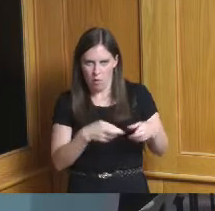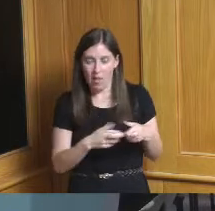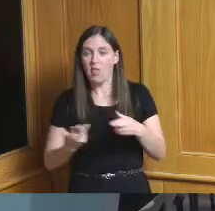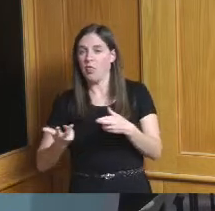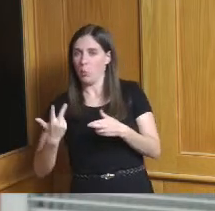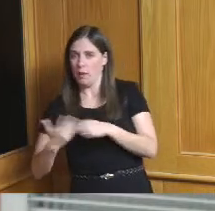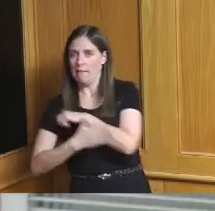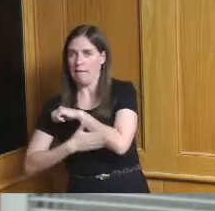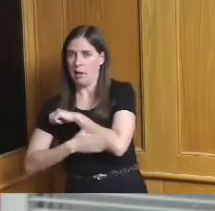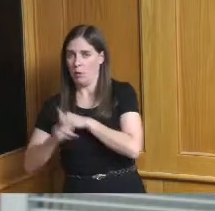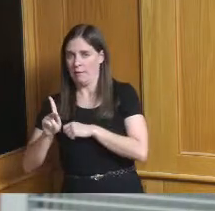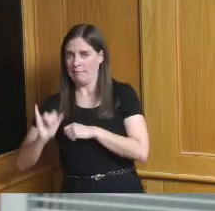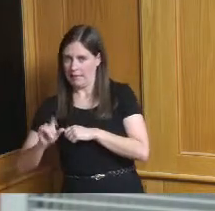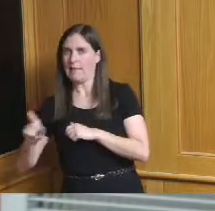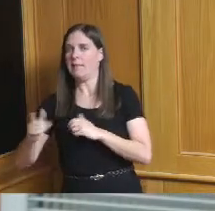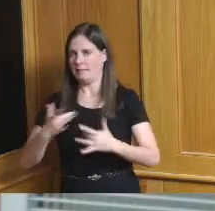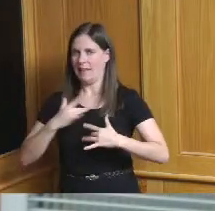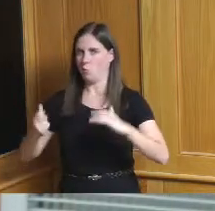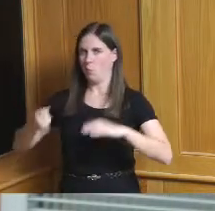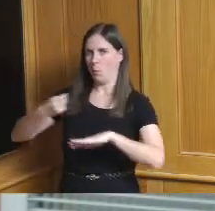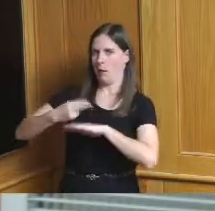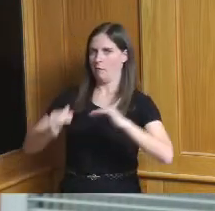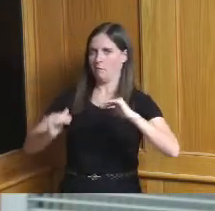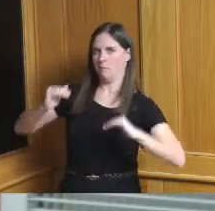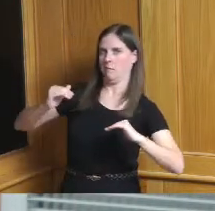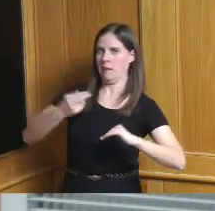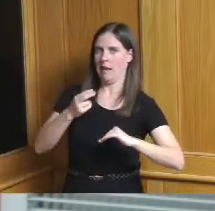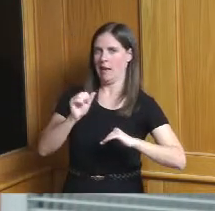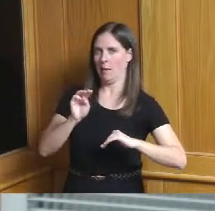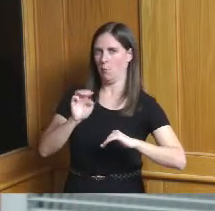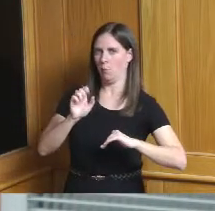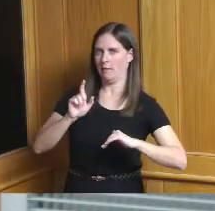reporting higher than Hamilton County although just this week there's been some discussion about